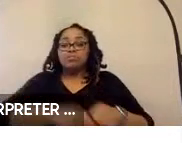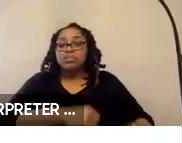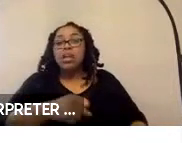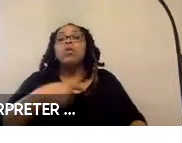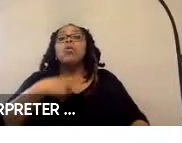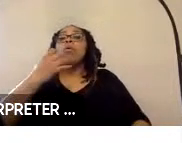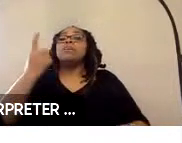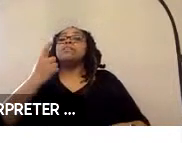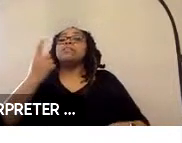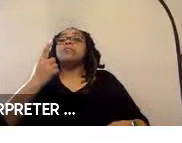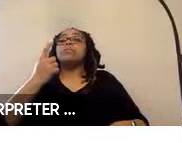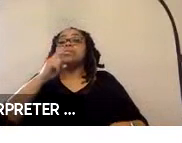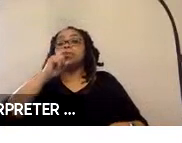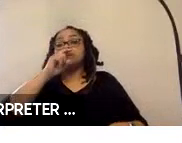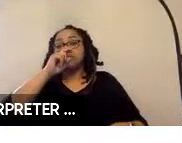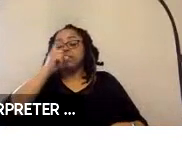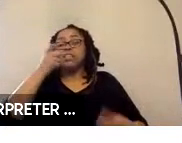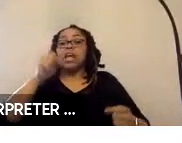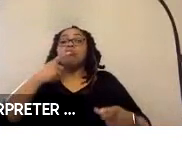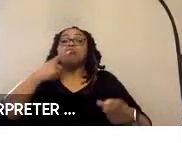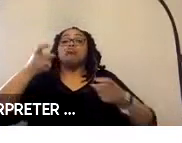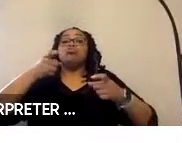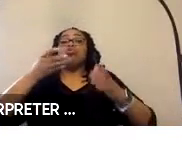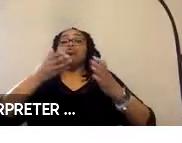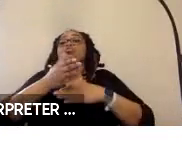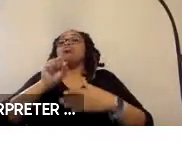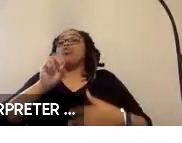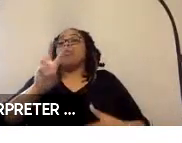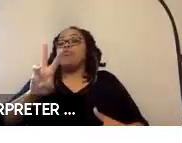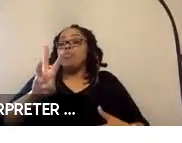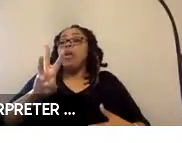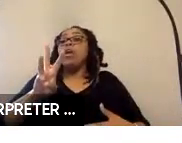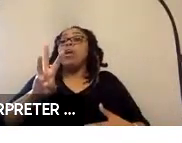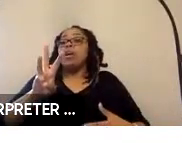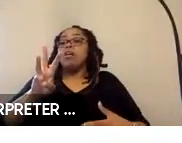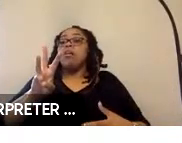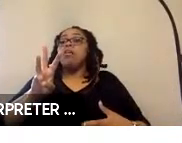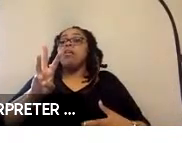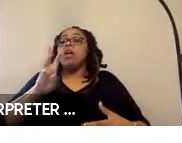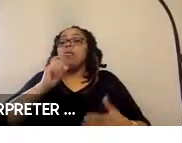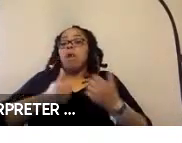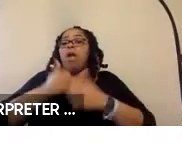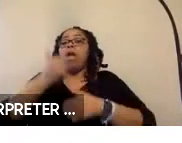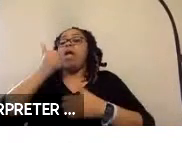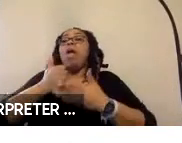was able to be controlled through software and would accommodate the majority of chairs